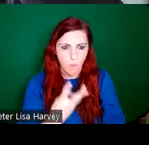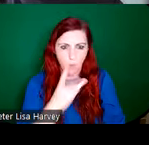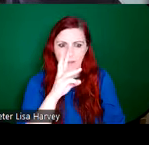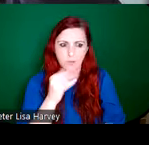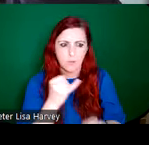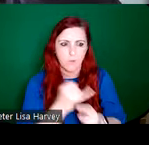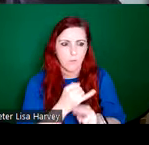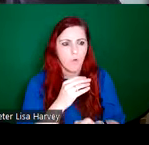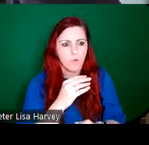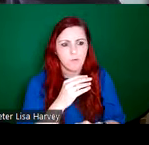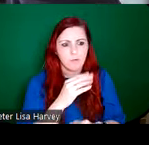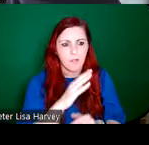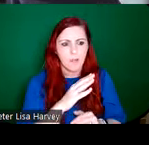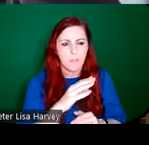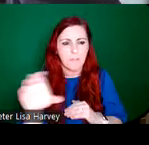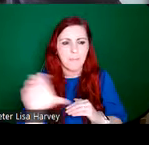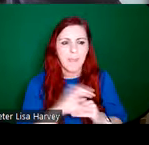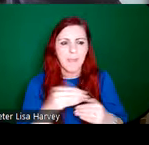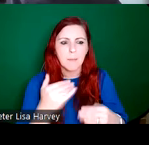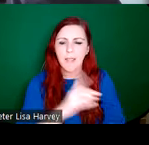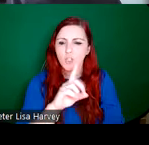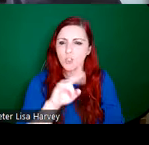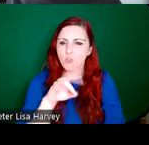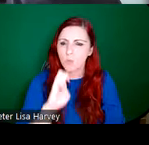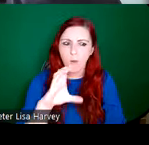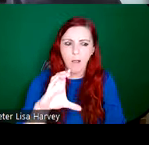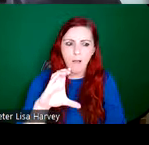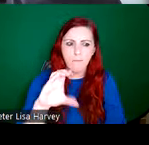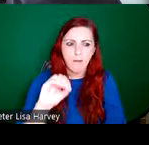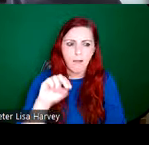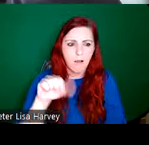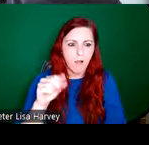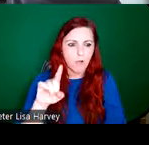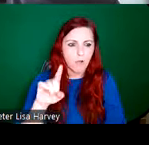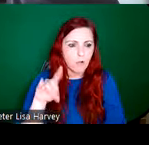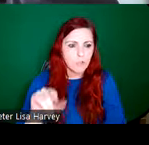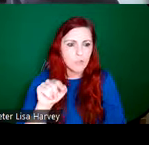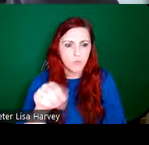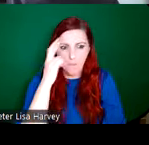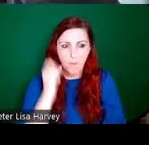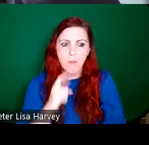commissioned by the Duke of Connacht for ten Officers from his Canadian staff